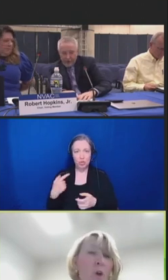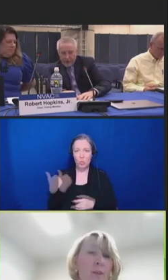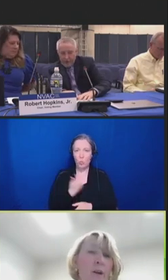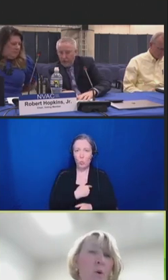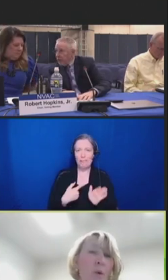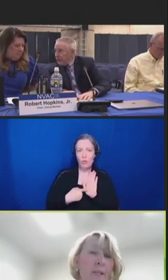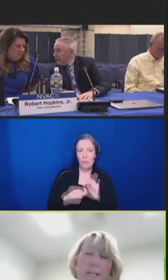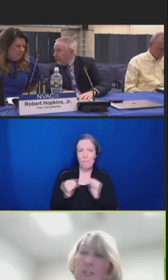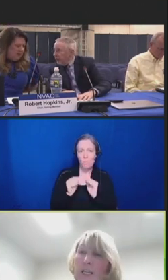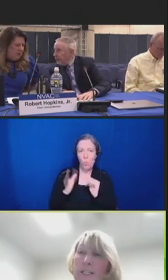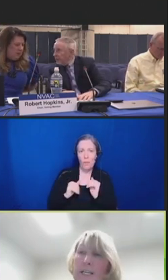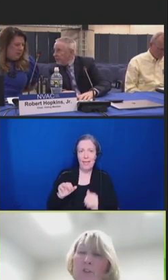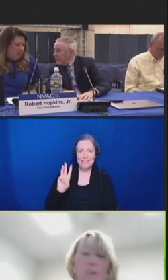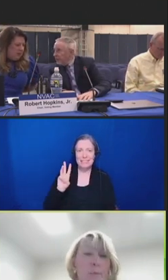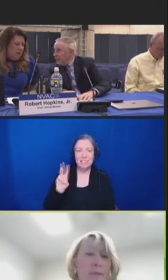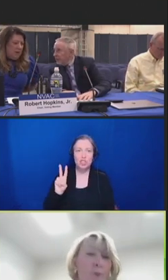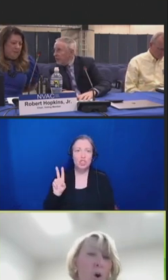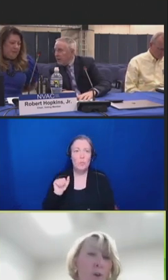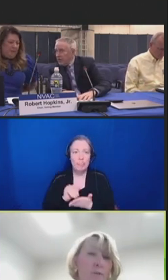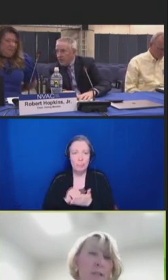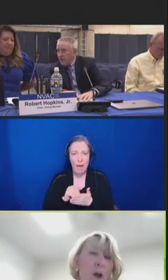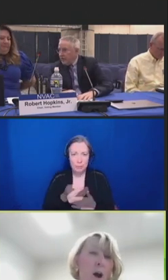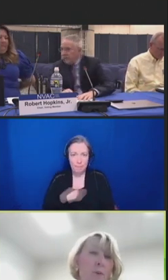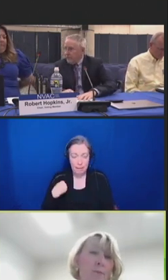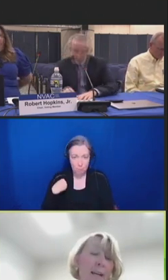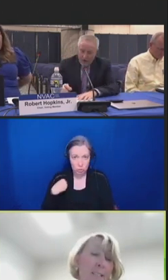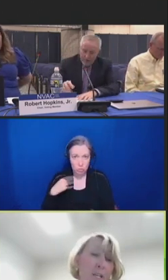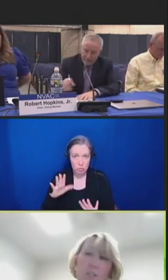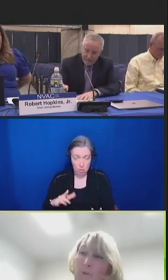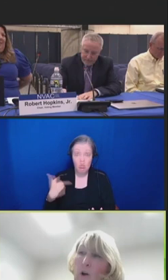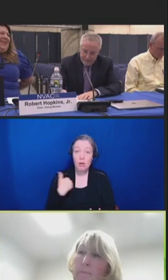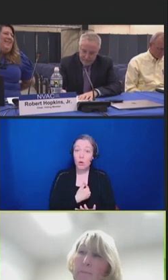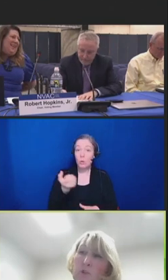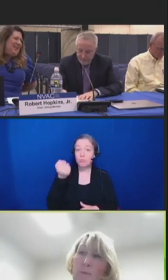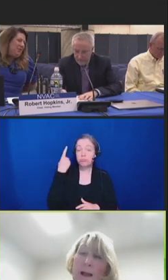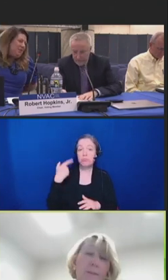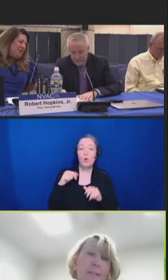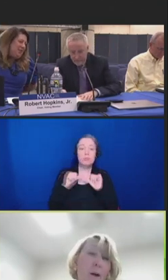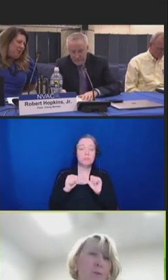The organization continues to be involved with vaccinations for our members around three